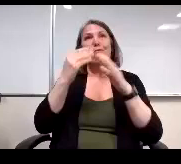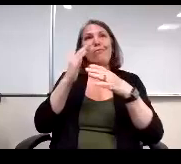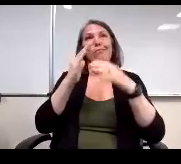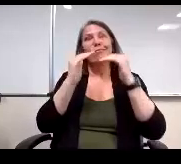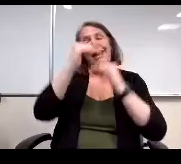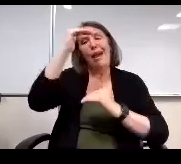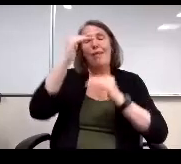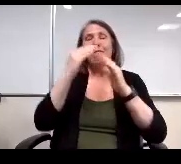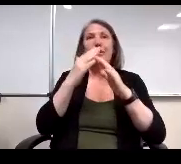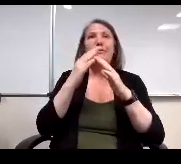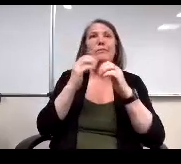Next slide, please.